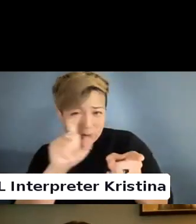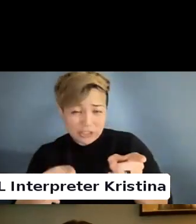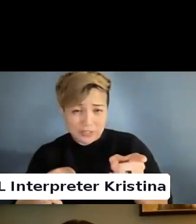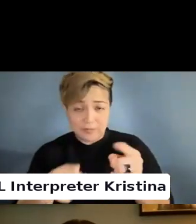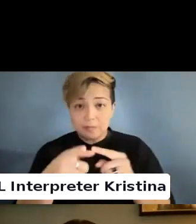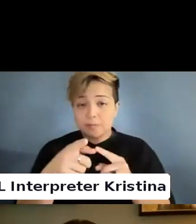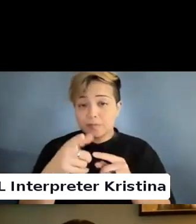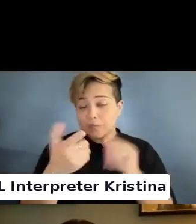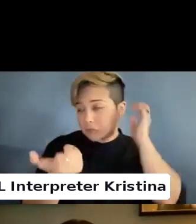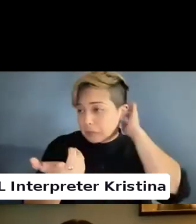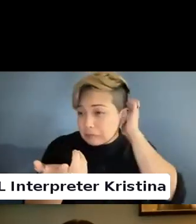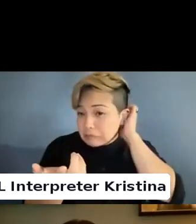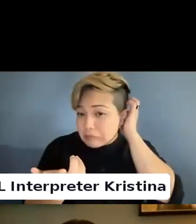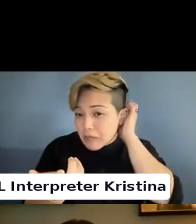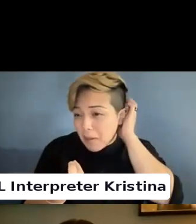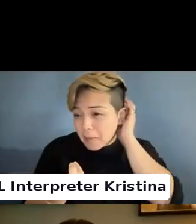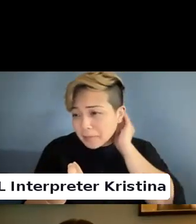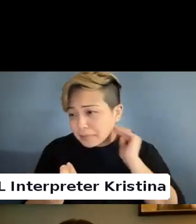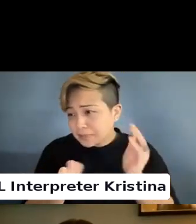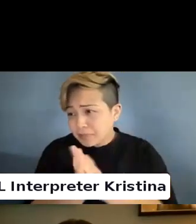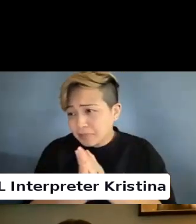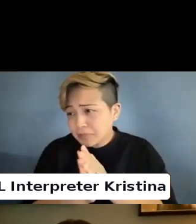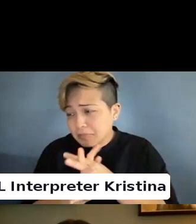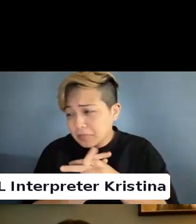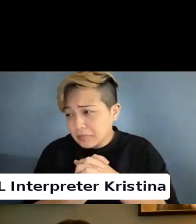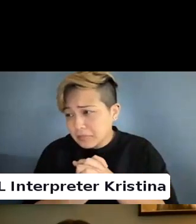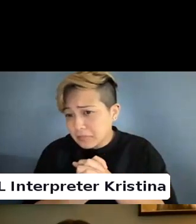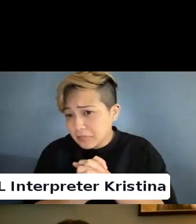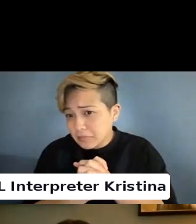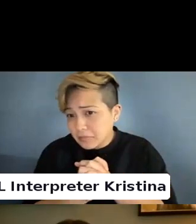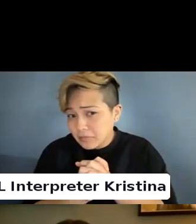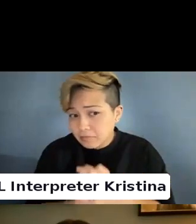The question.